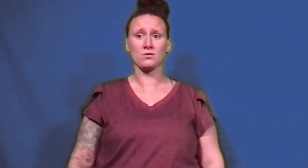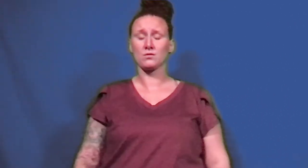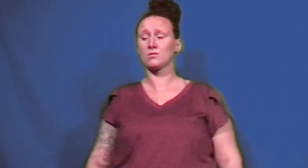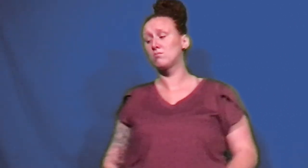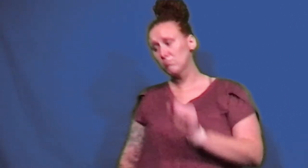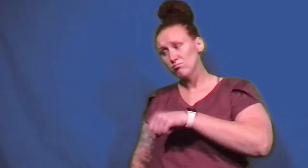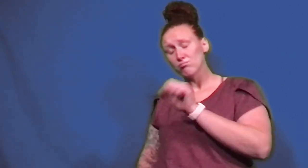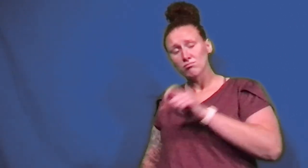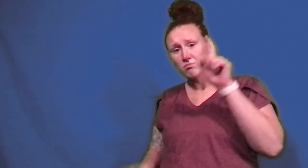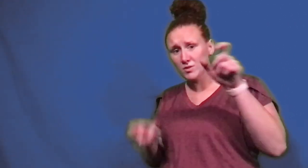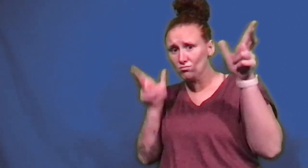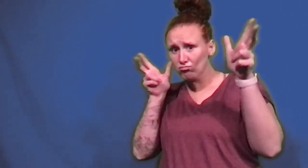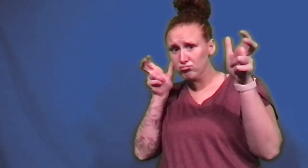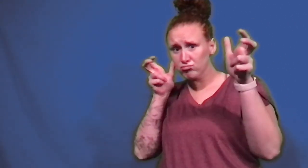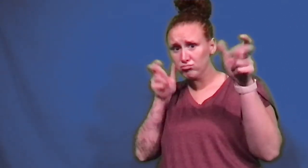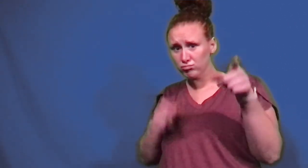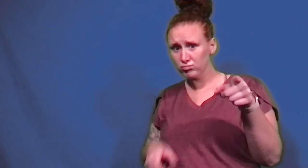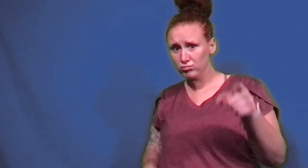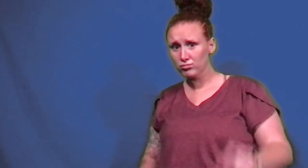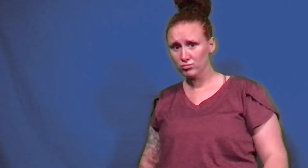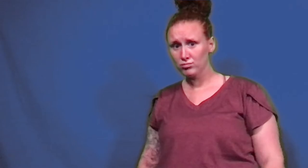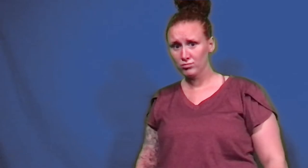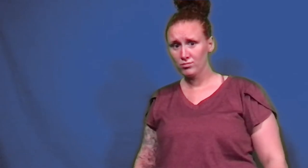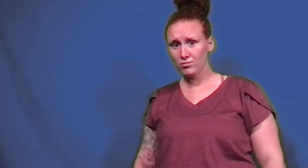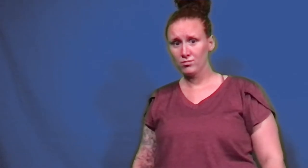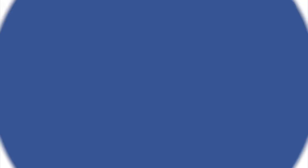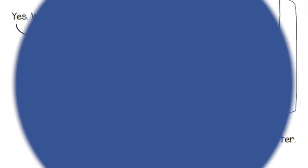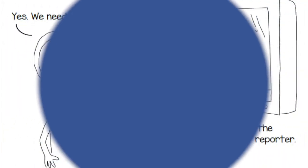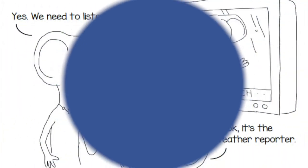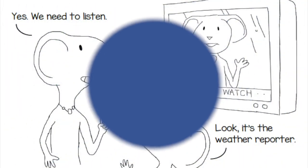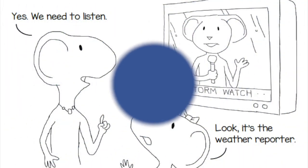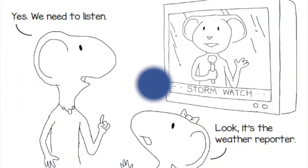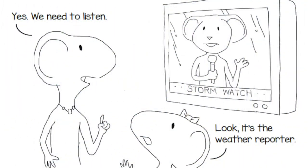Yes, we need to listen.